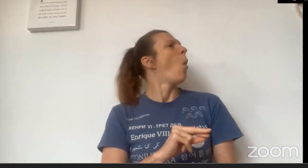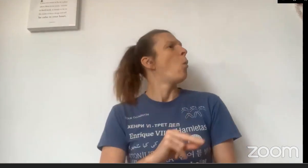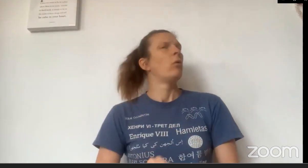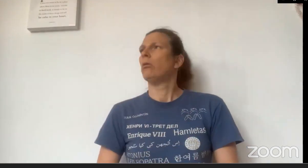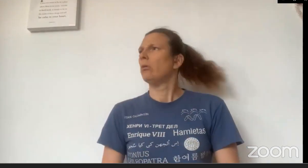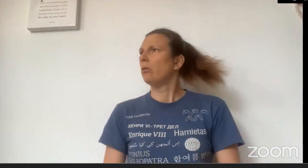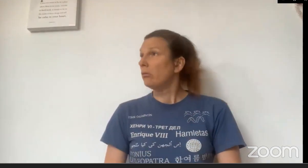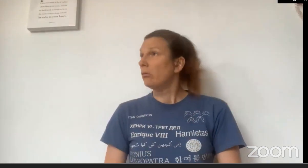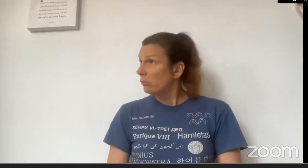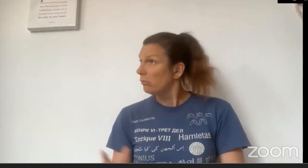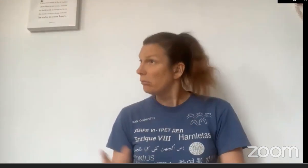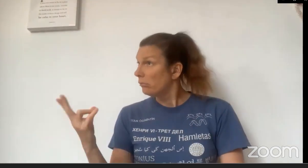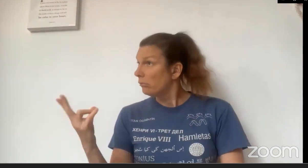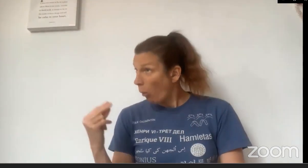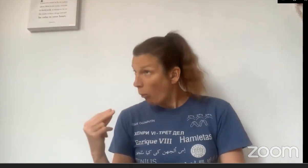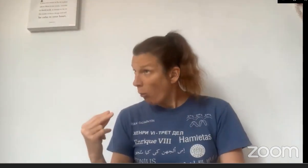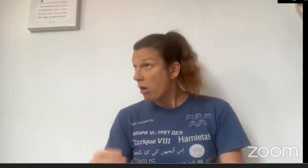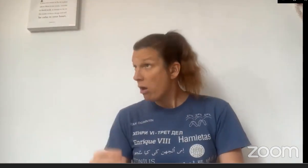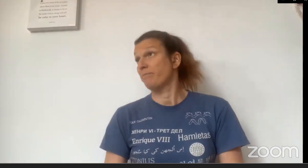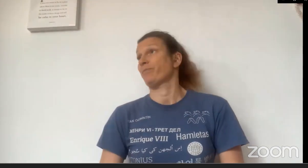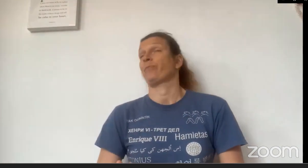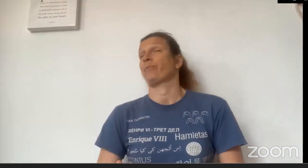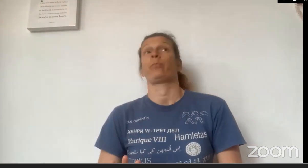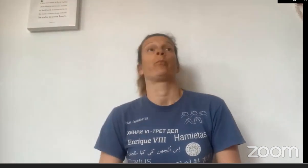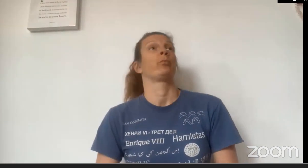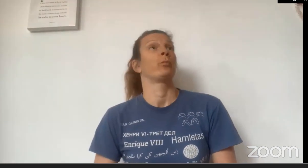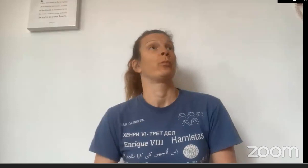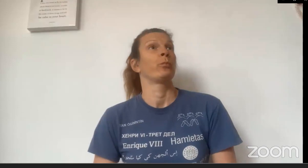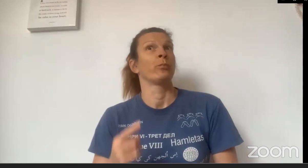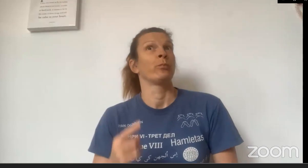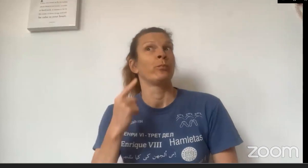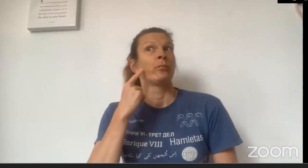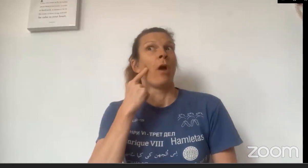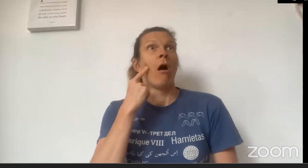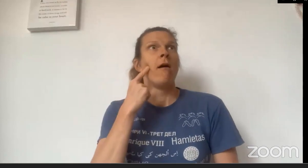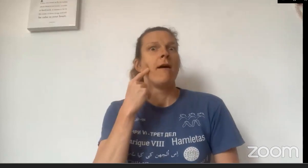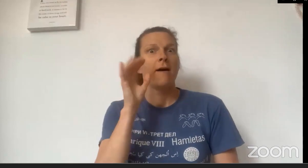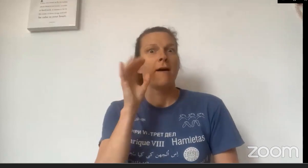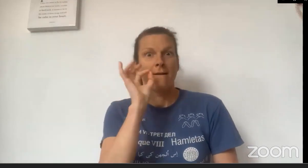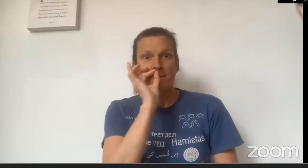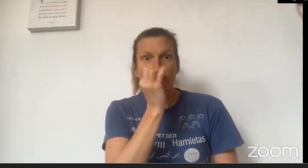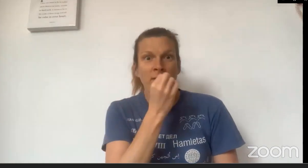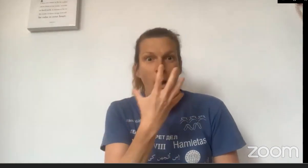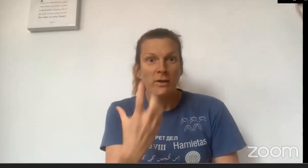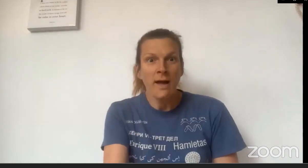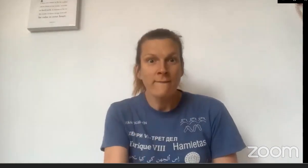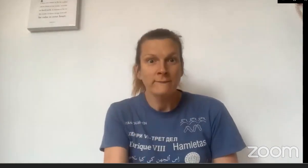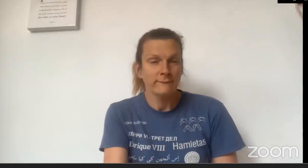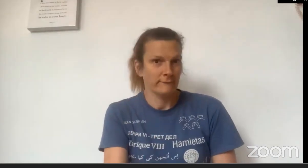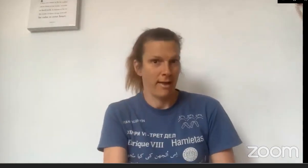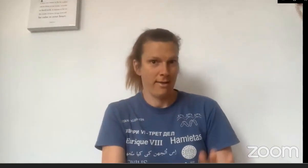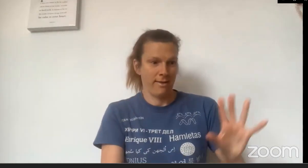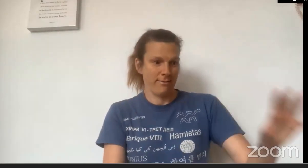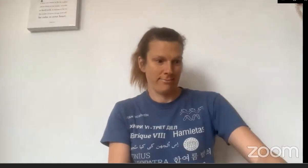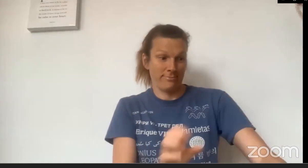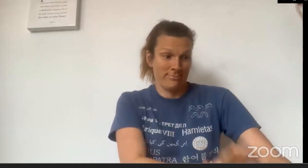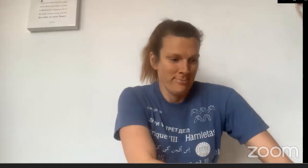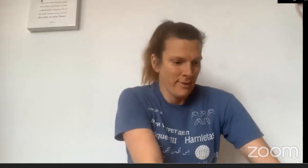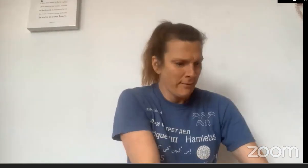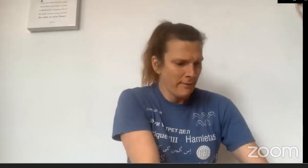"No!" said The Wolf. "No?" said Little Red Riding Hood. And then, she had an idea about the